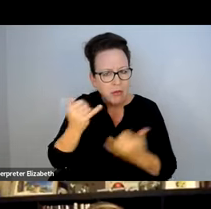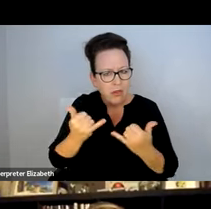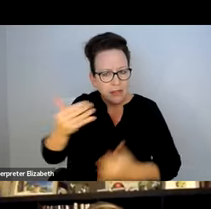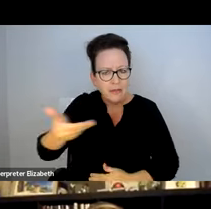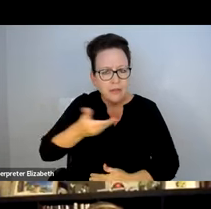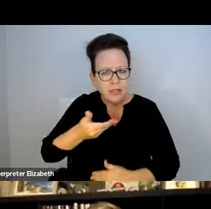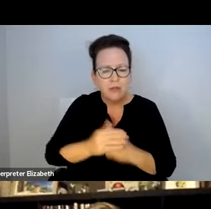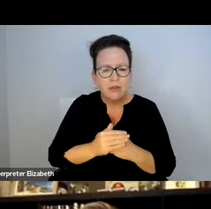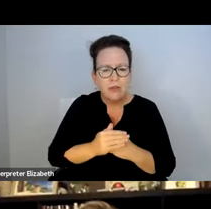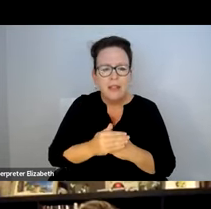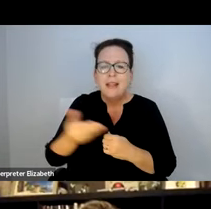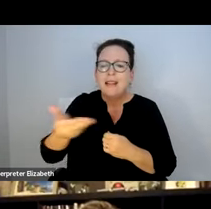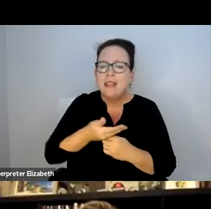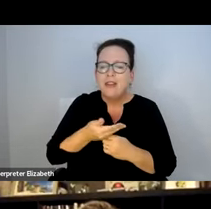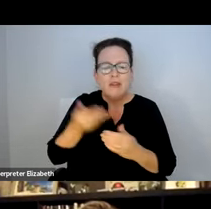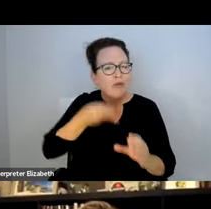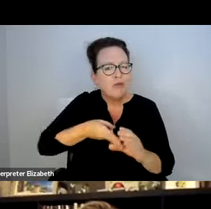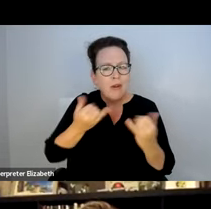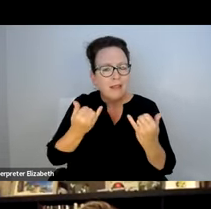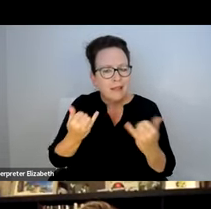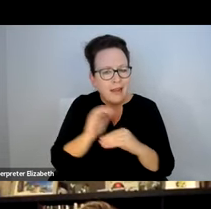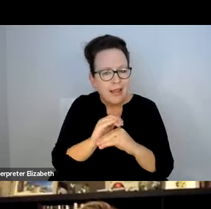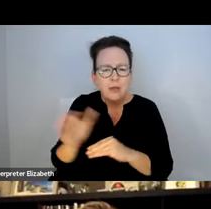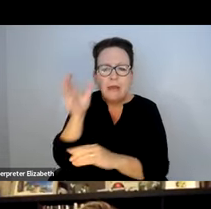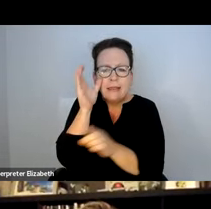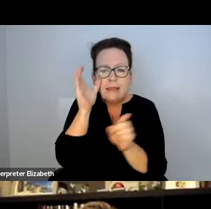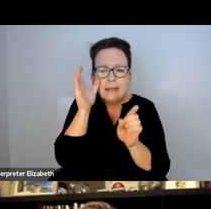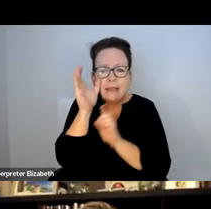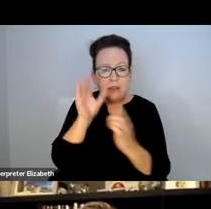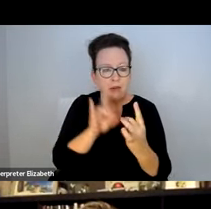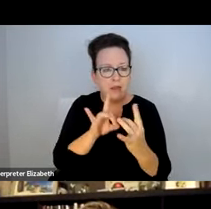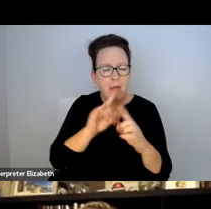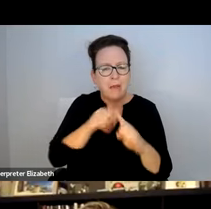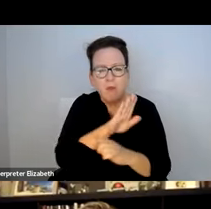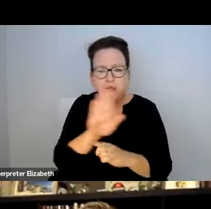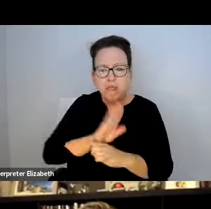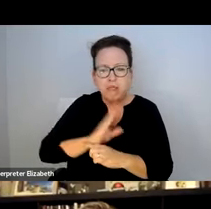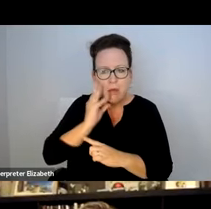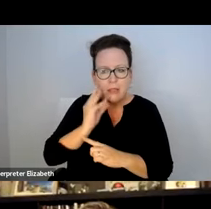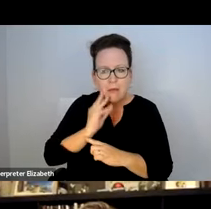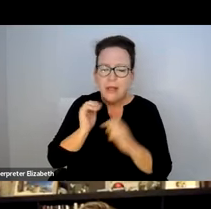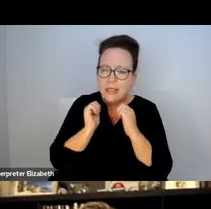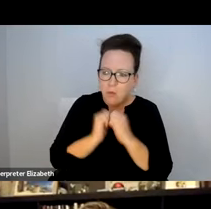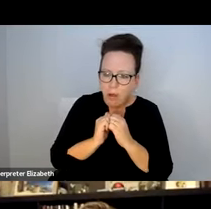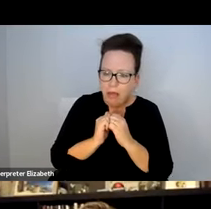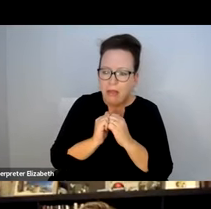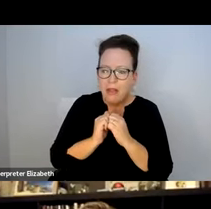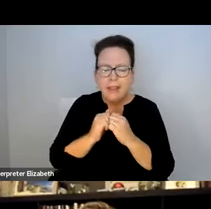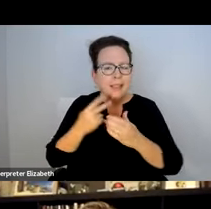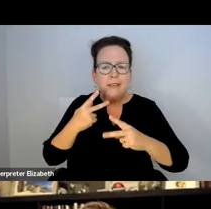THANK KAT AND THE EXECUTIVE BOARD FOR THE INVITATION TO JOIN TONIGHT TO LISTEN TO EVERYONE'S